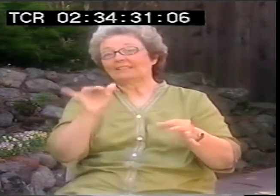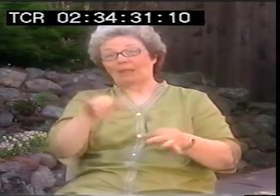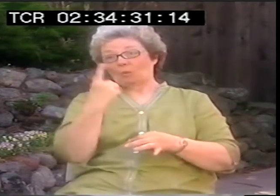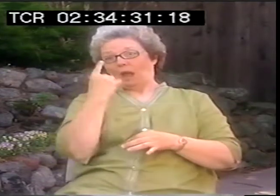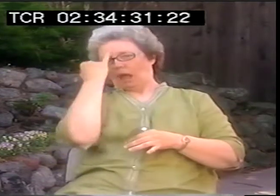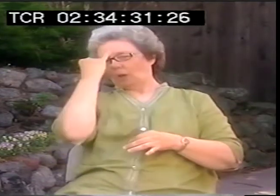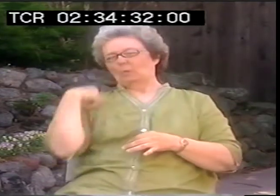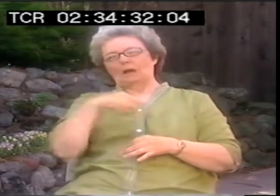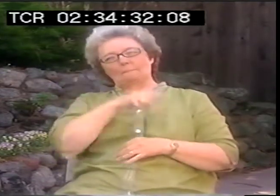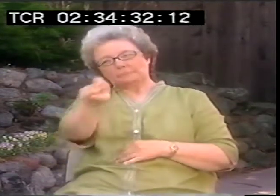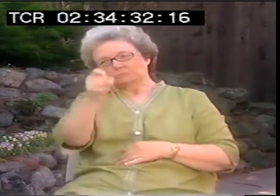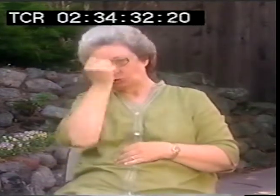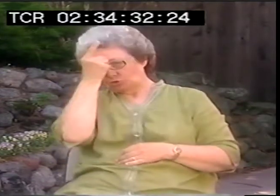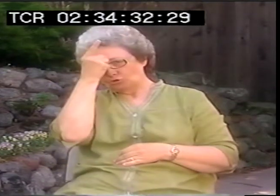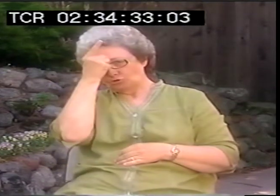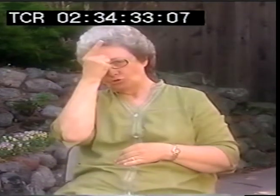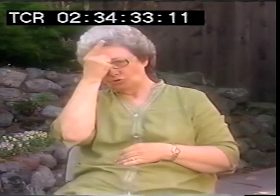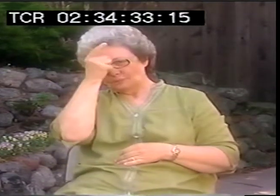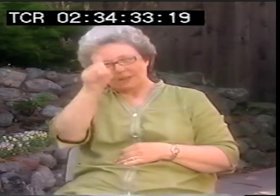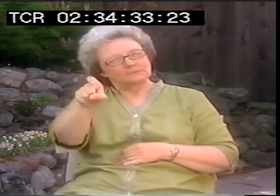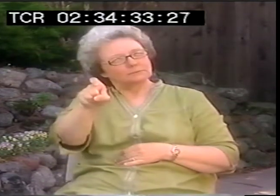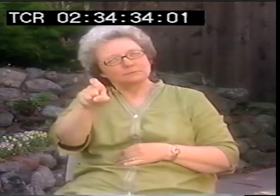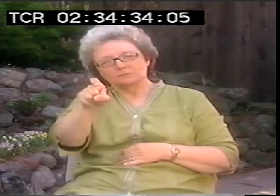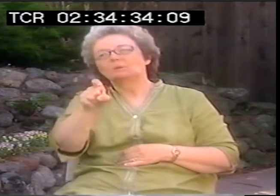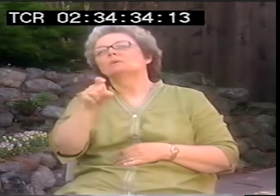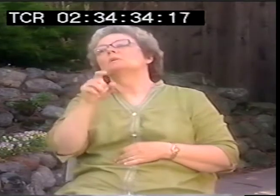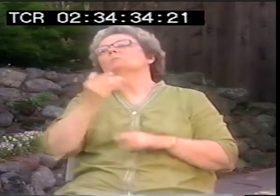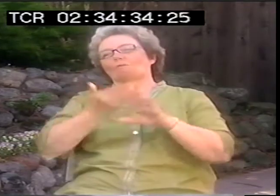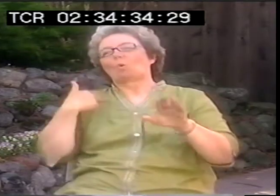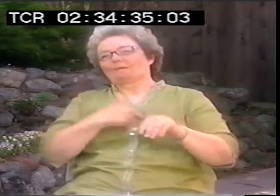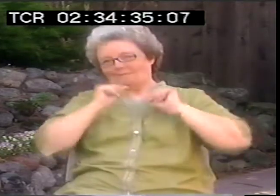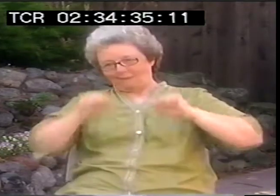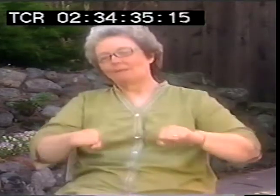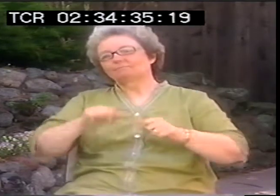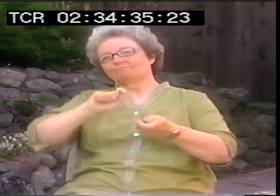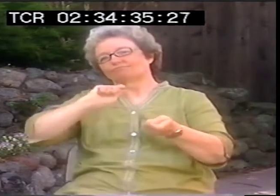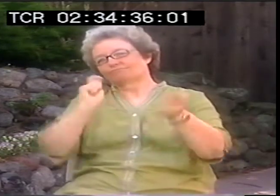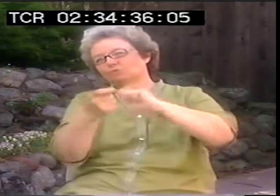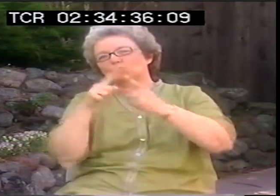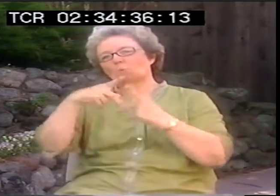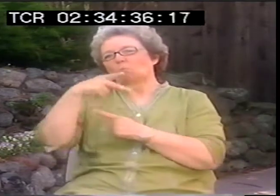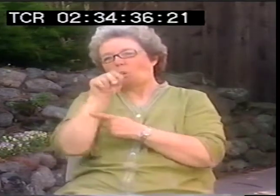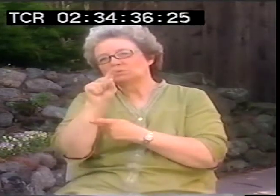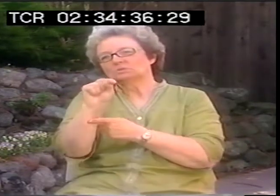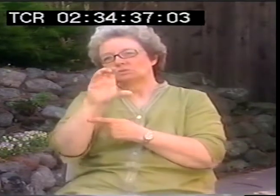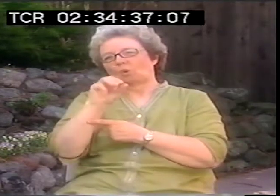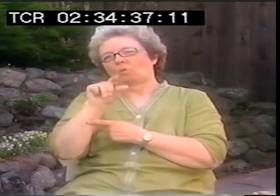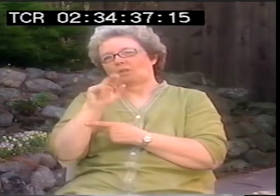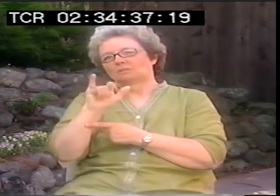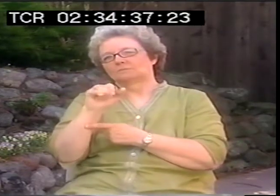imperialist countries took over other countries. It's the exact corollary. And we need to understand that before we can actually